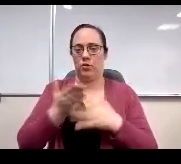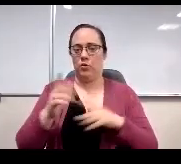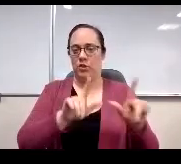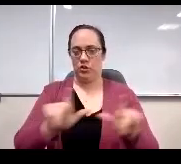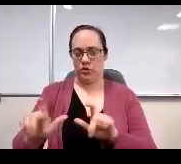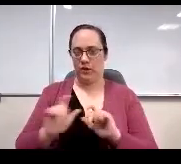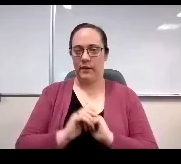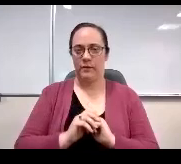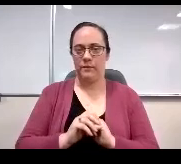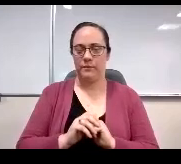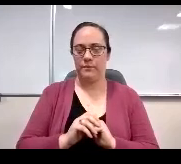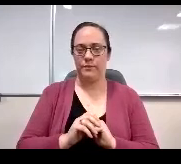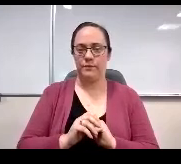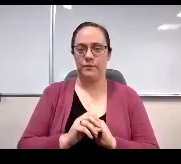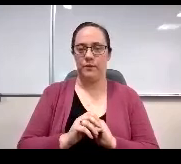respondent group perception Next light, please.